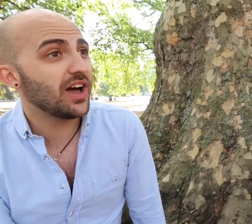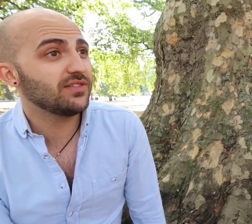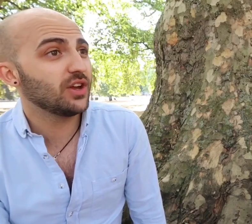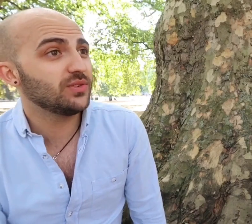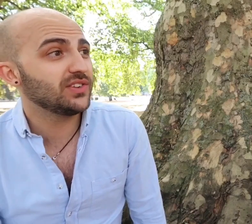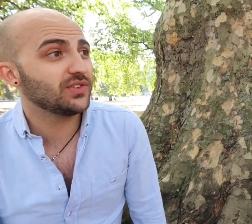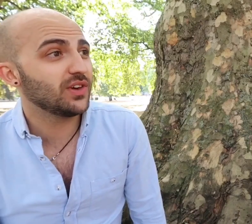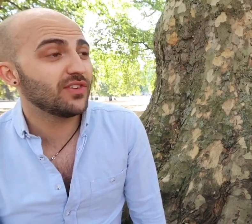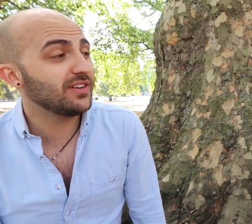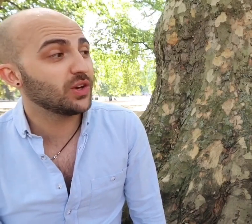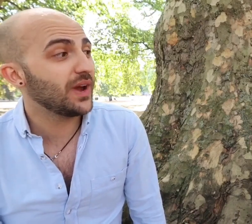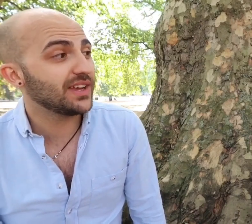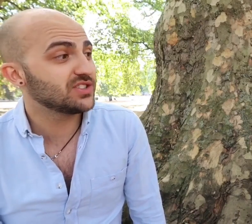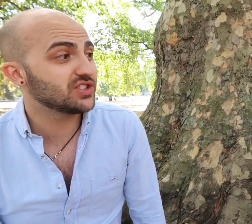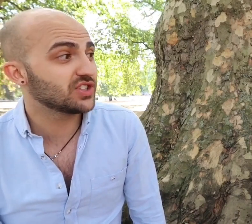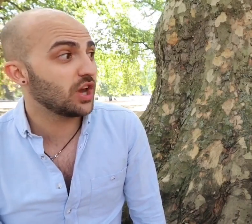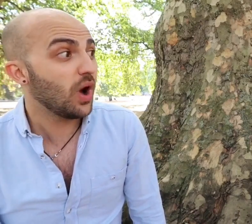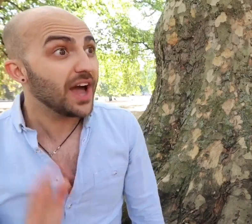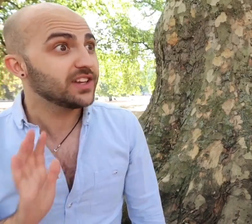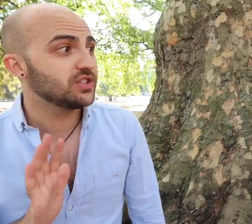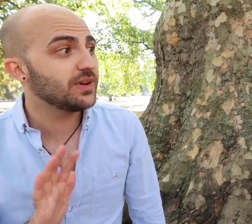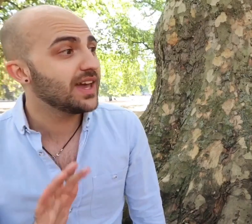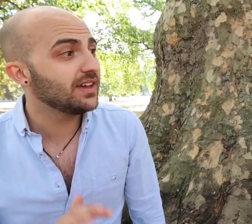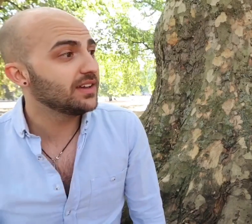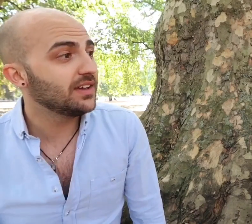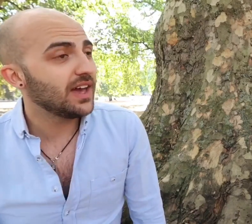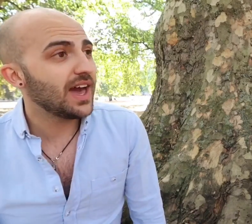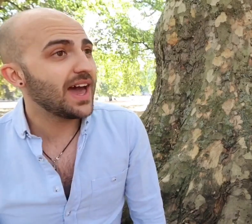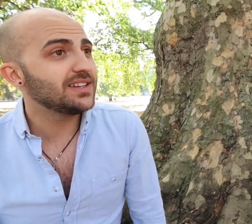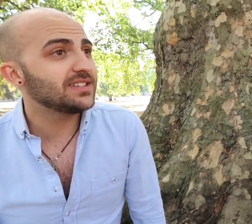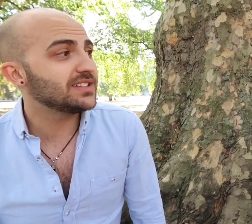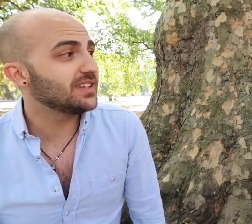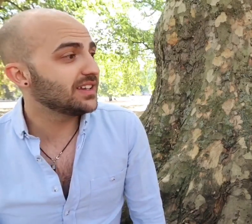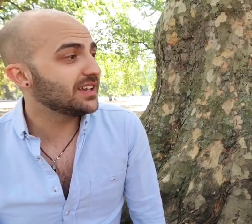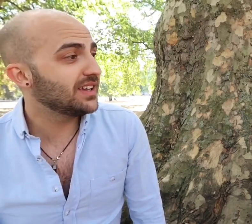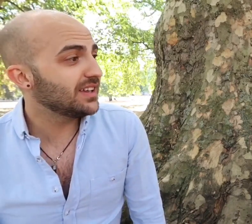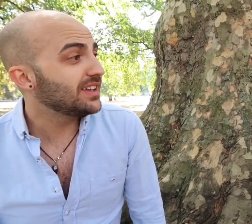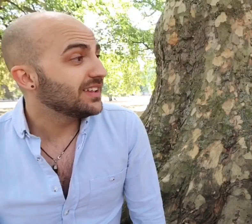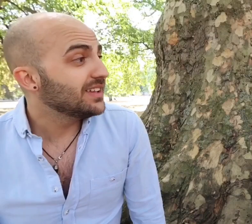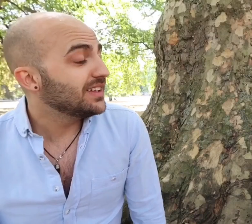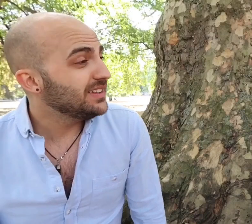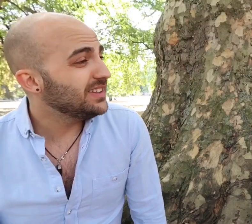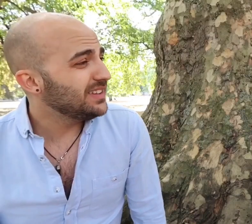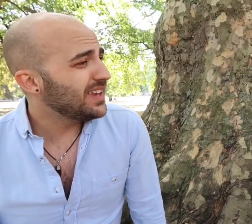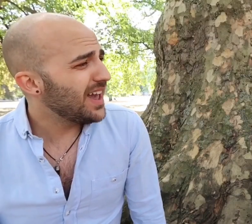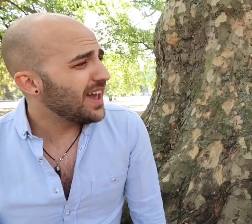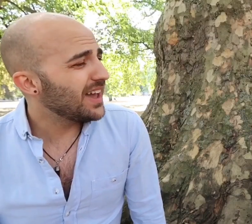have noticed a very quick to just go "I can do it" Yeah to be honest. Yeah I